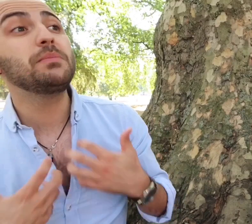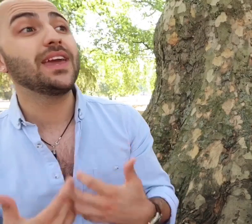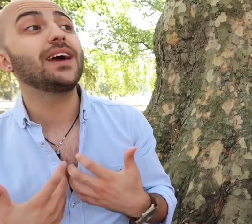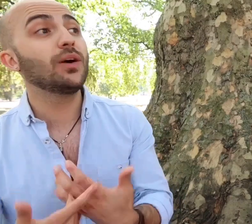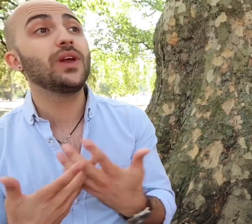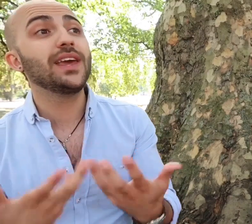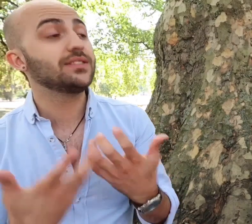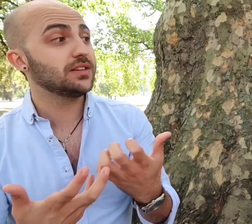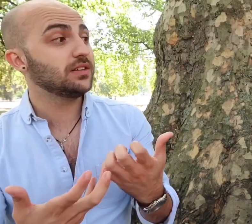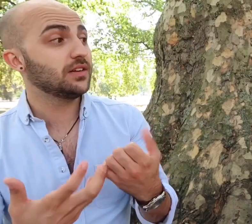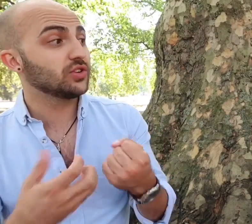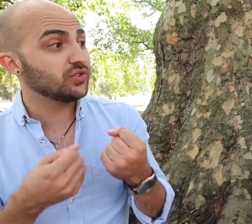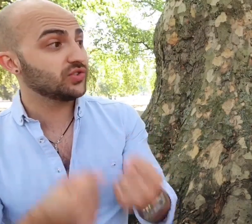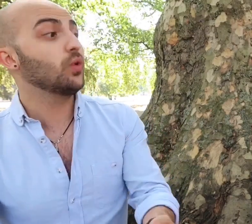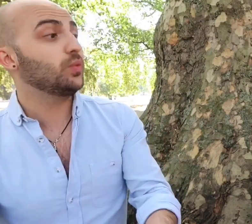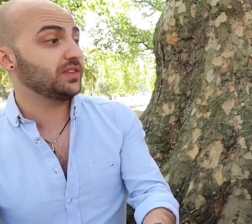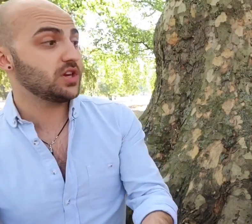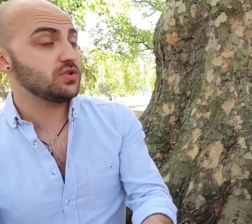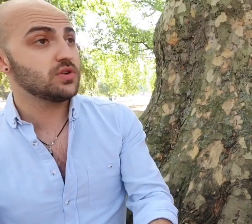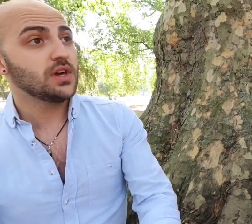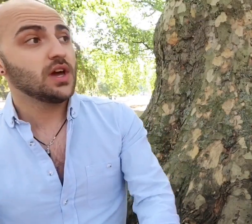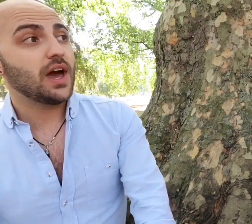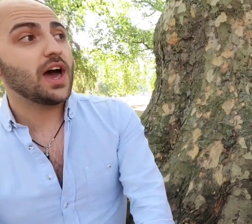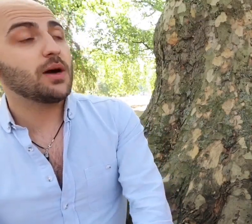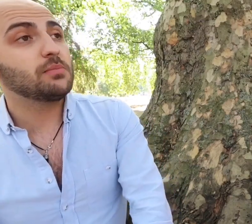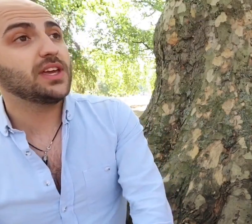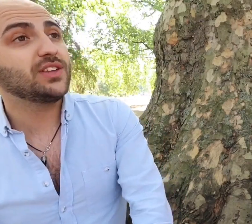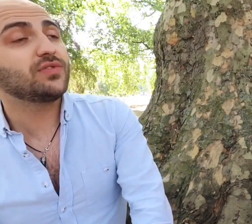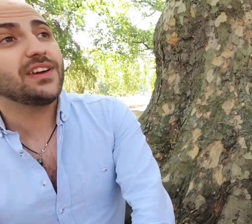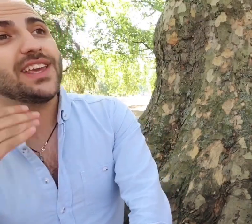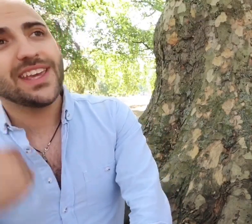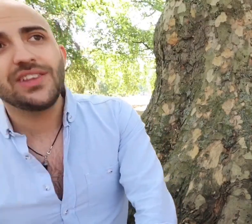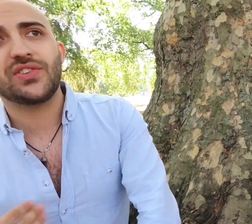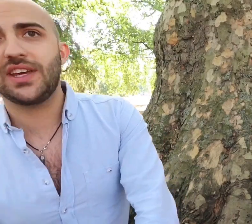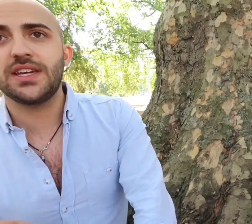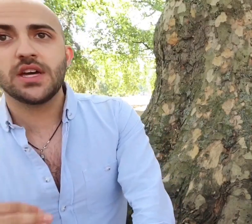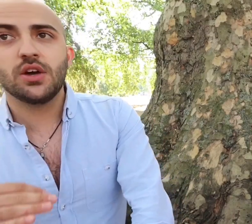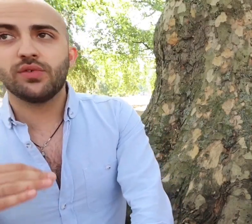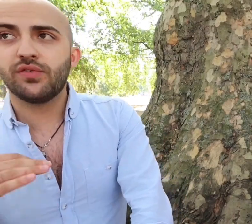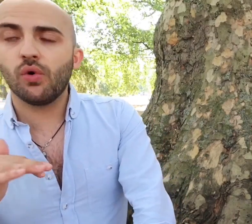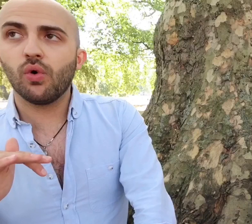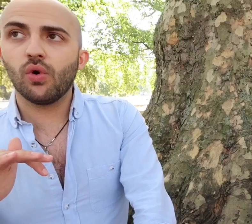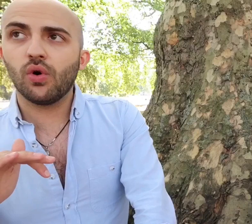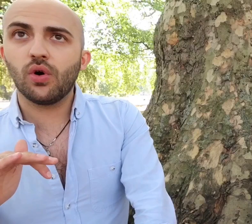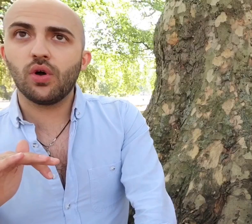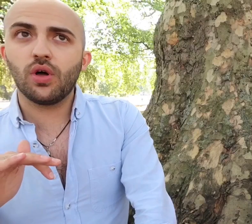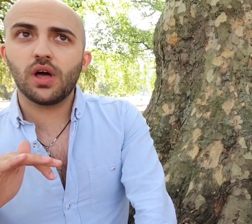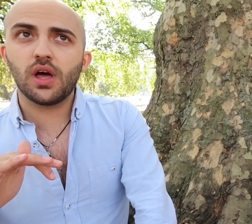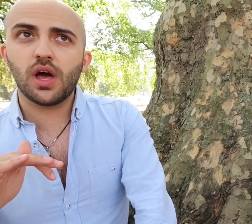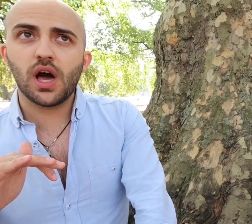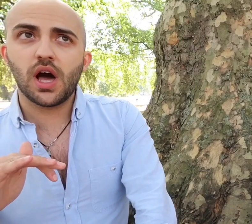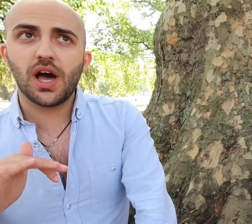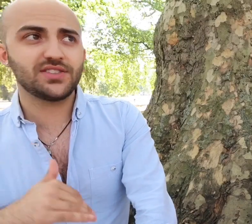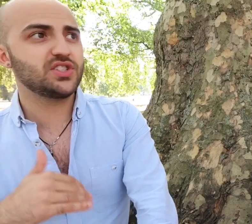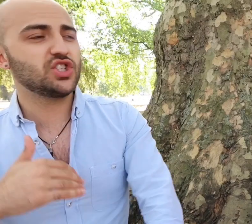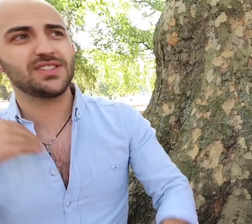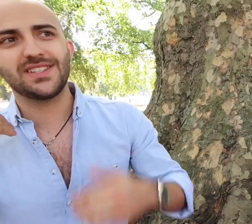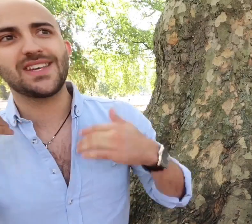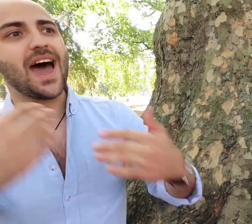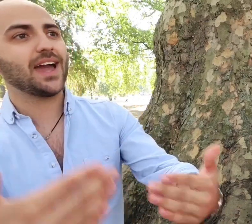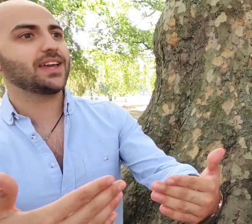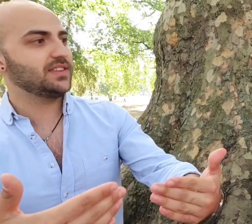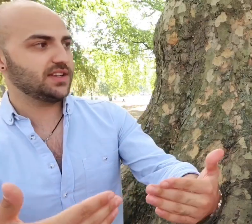here willing to consult with you, it's very easy for us to just attack the